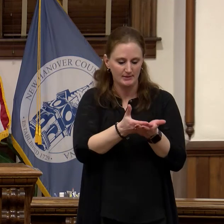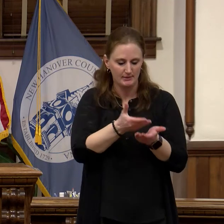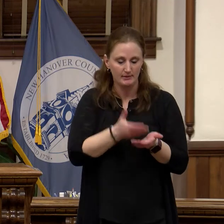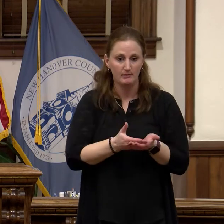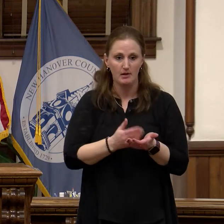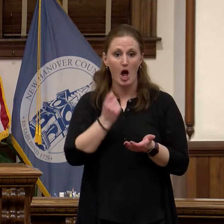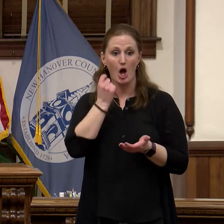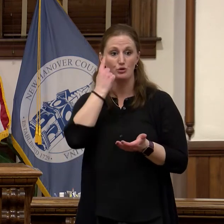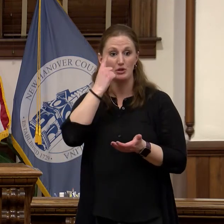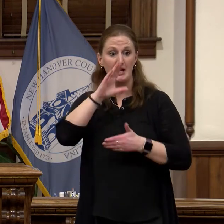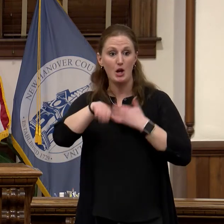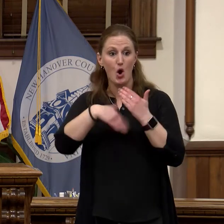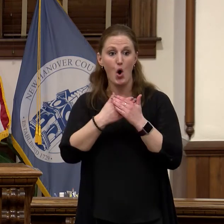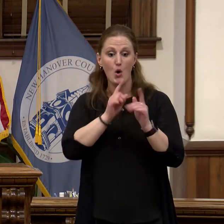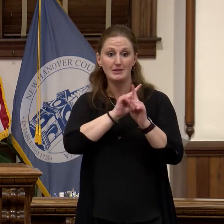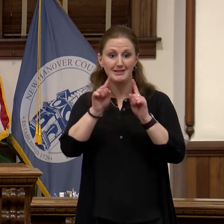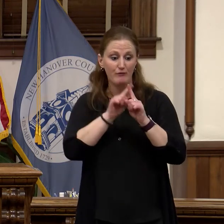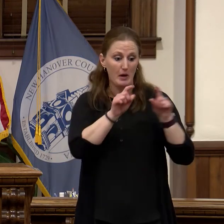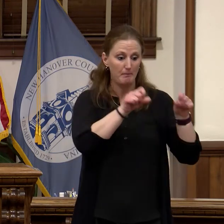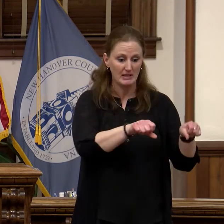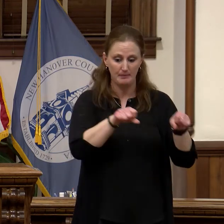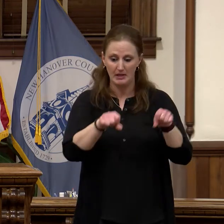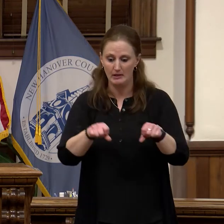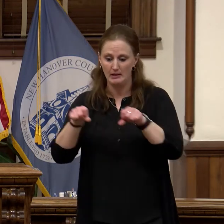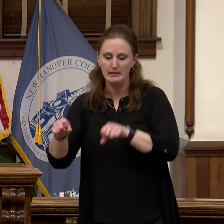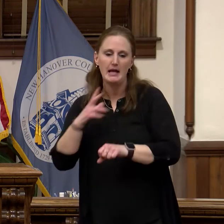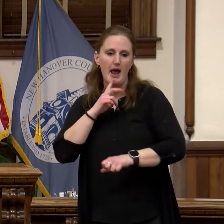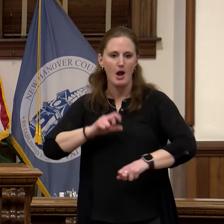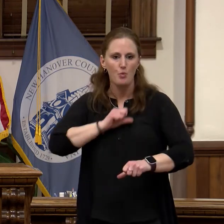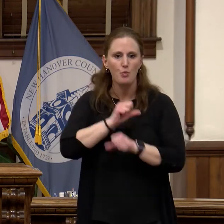possibilities and work to ensure our health system meets our community needs